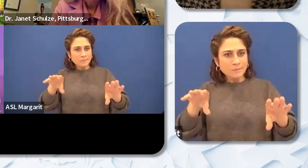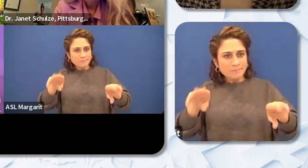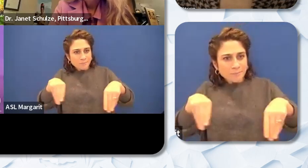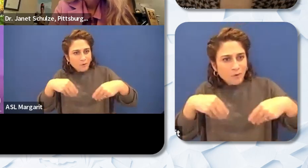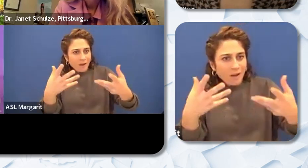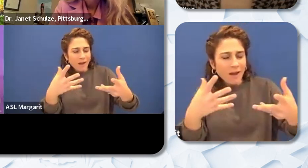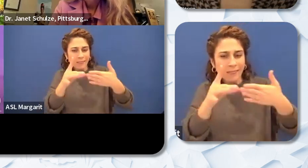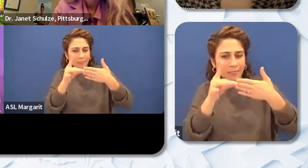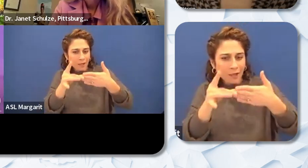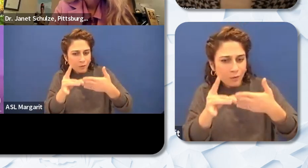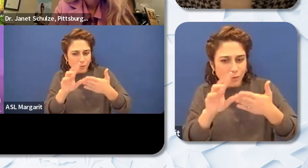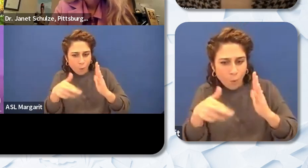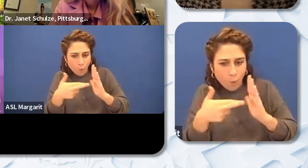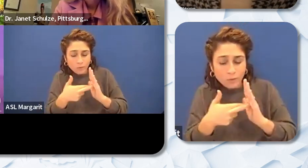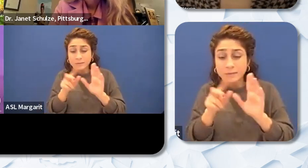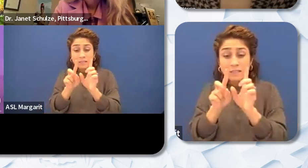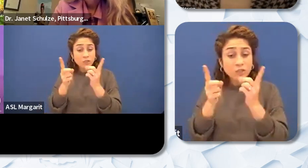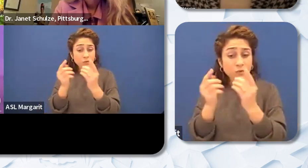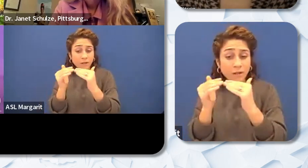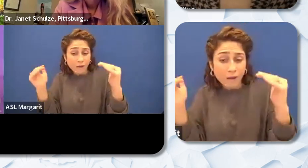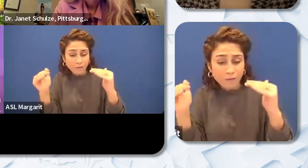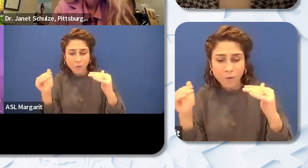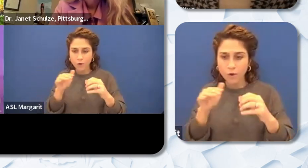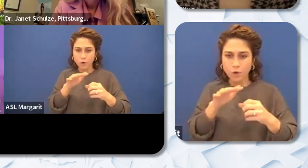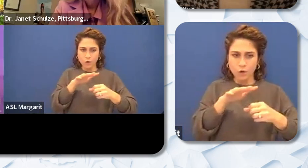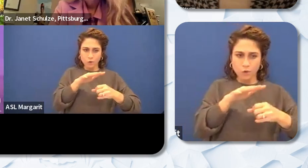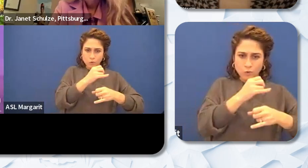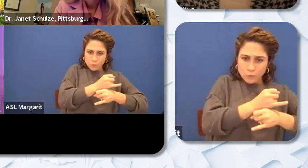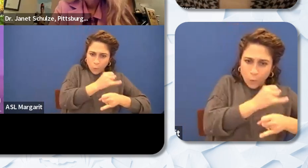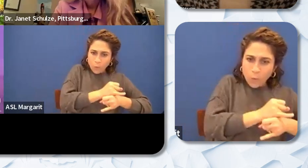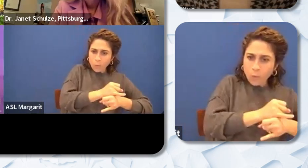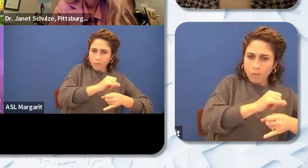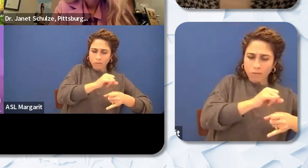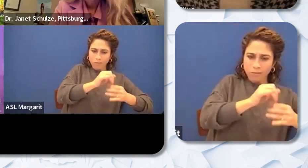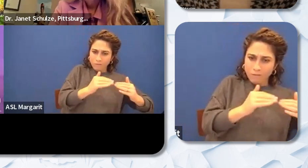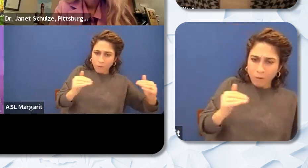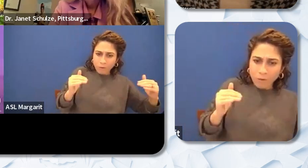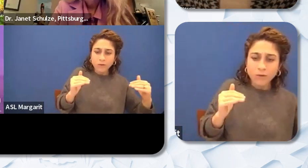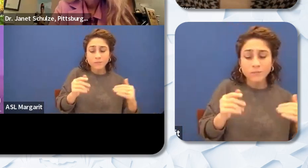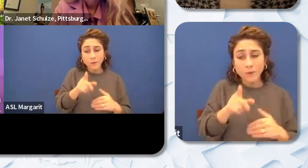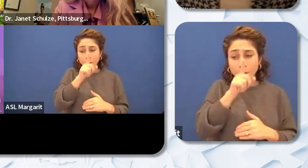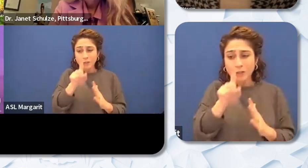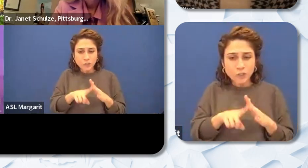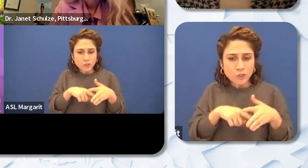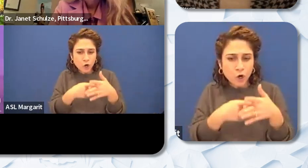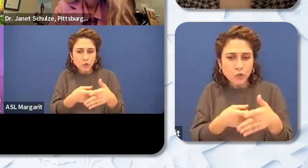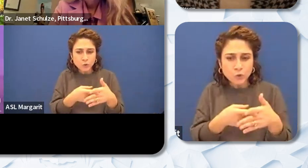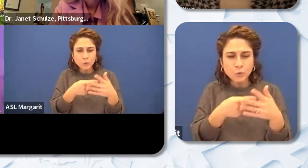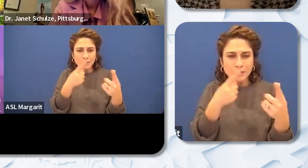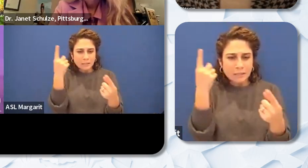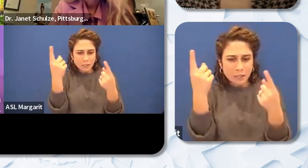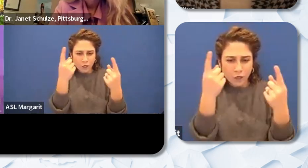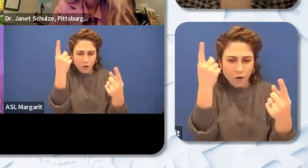district level at the school site level and really start to consider where are our Black